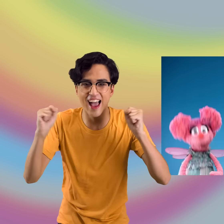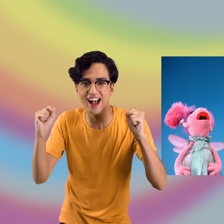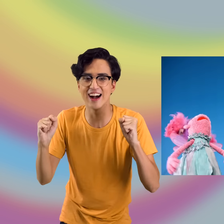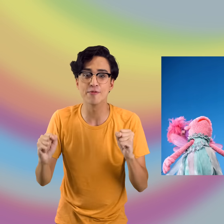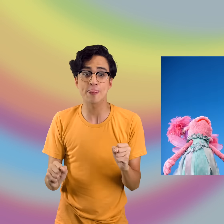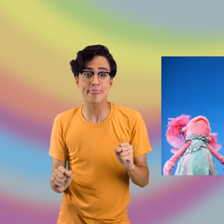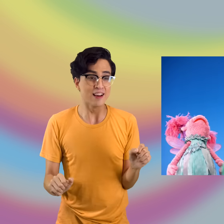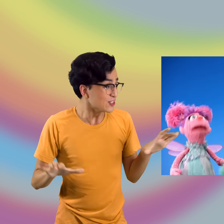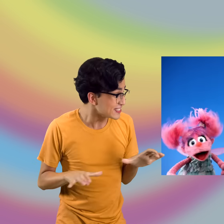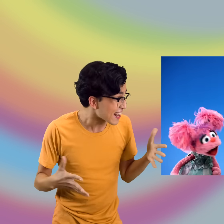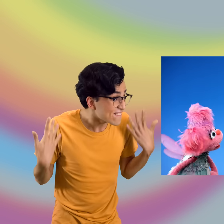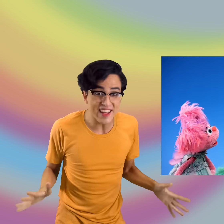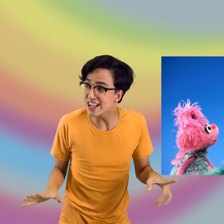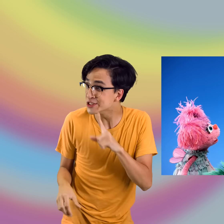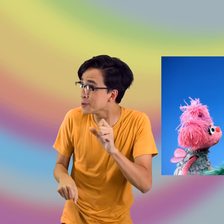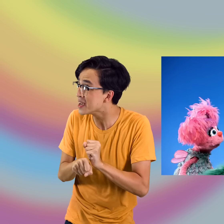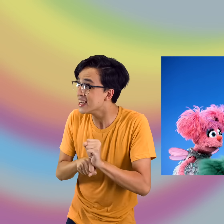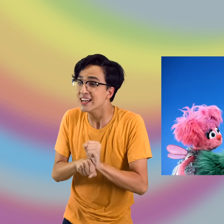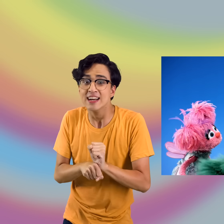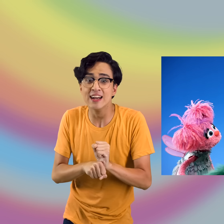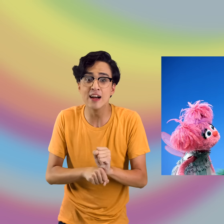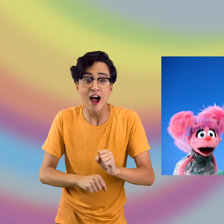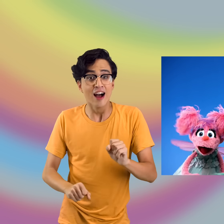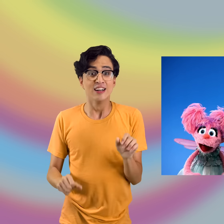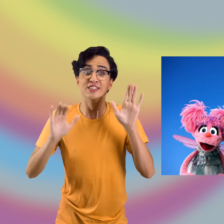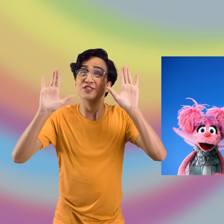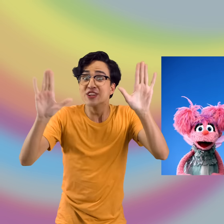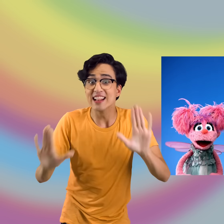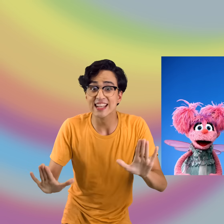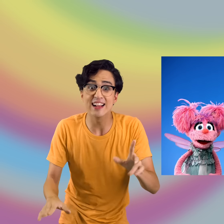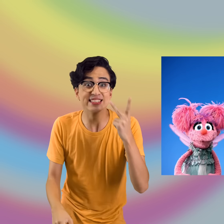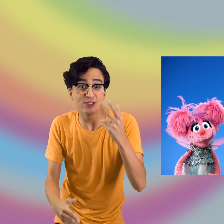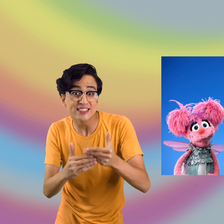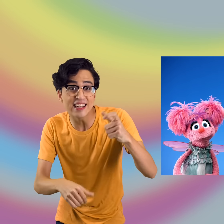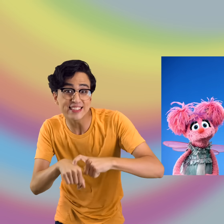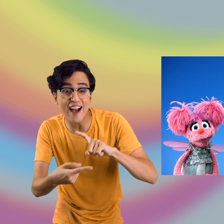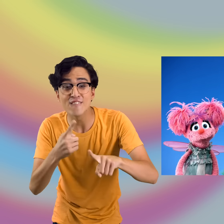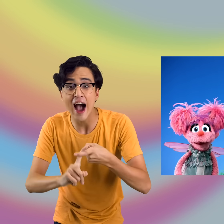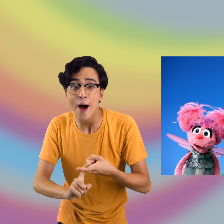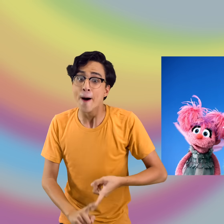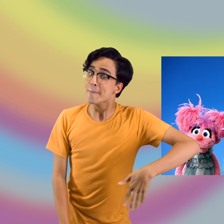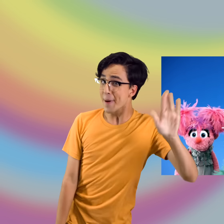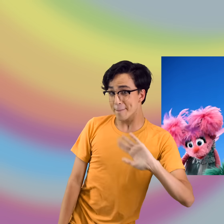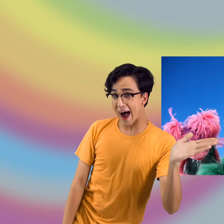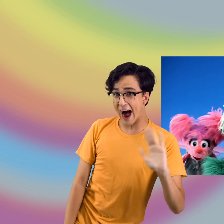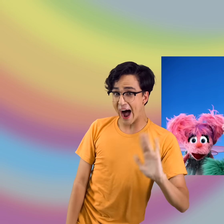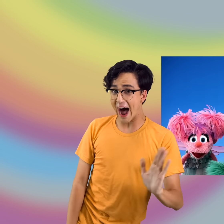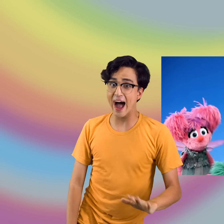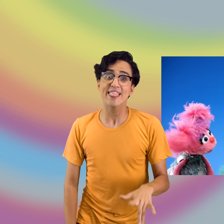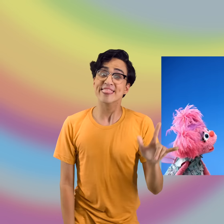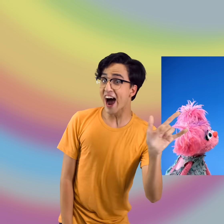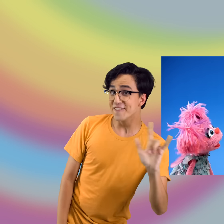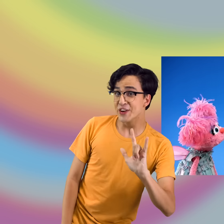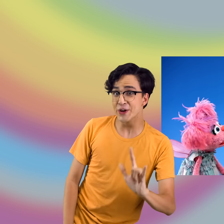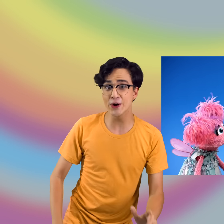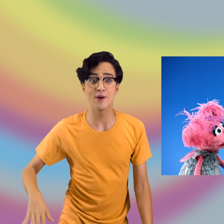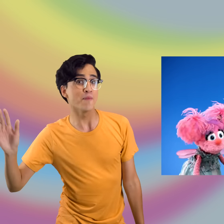We did it! Excelente! See you next time, amigos! Bye-bye! We love you. Boy, that was so much fun.